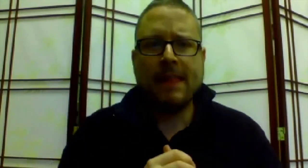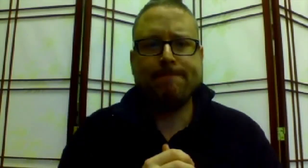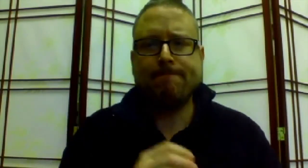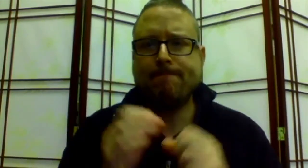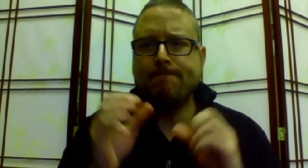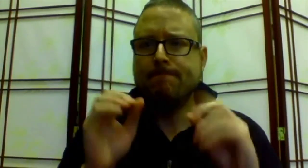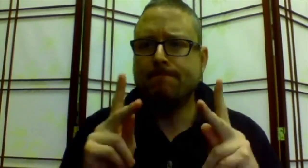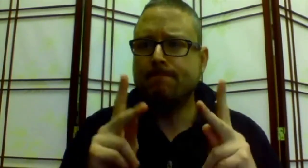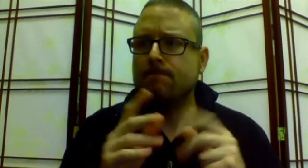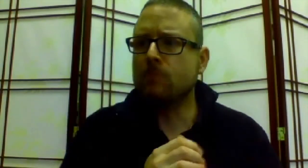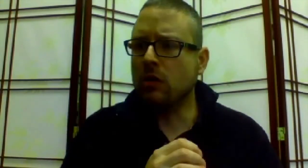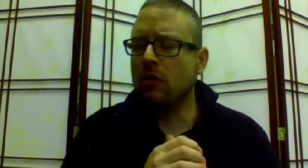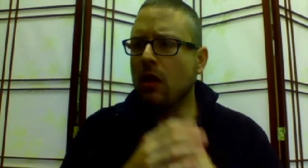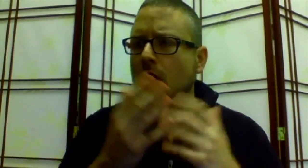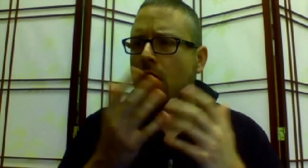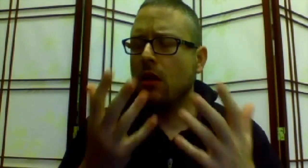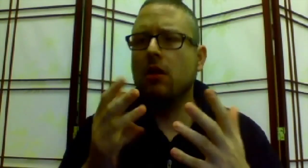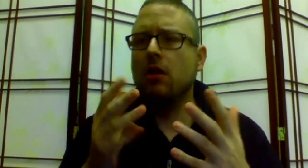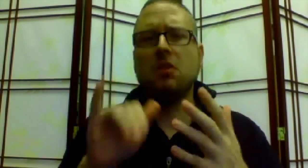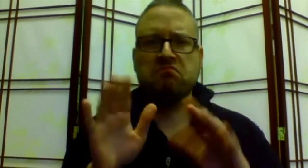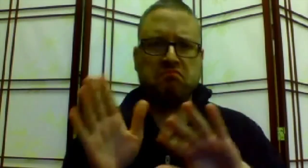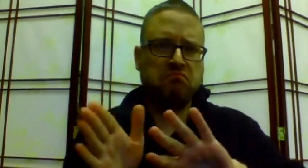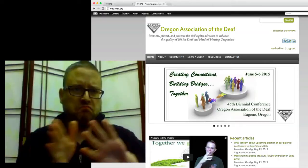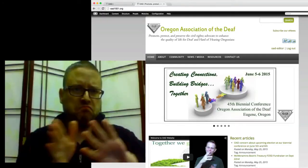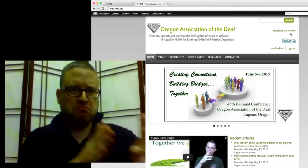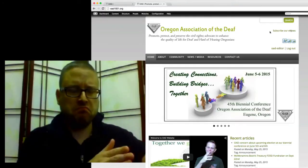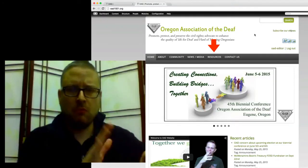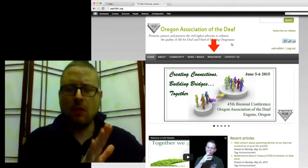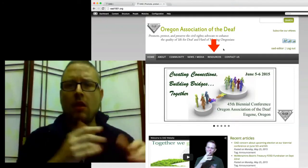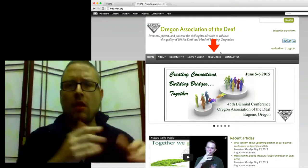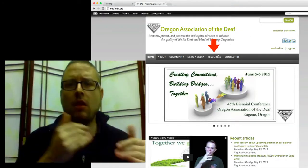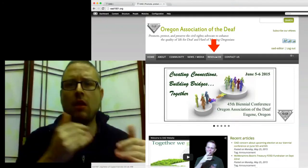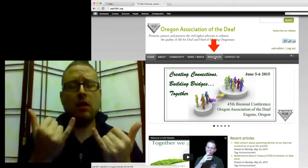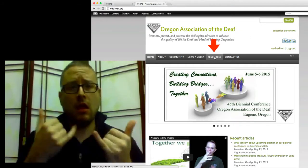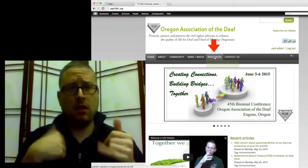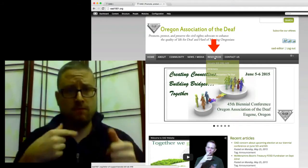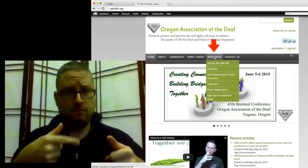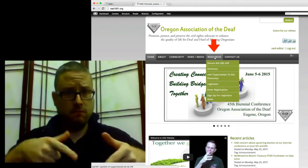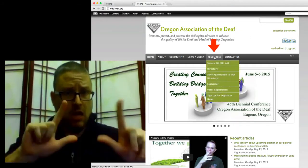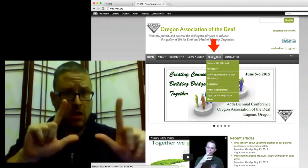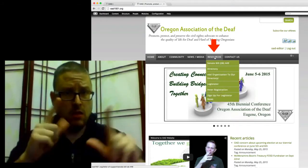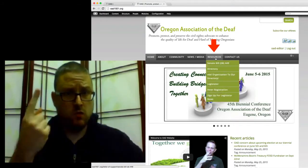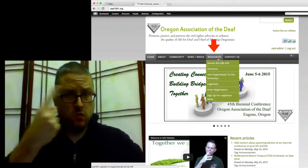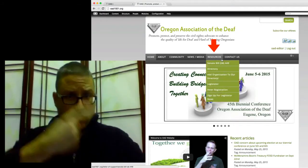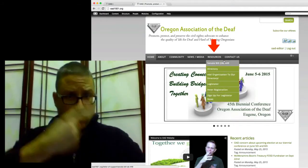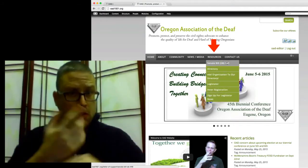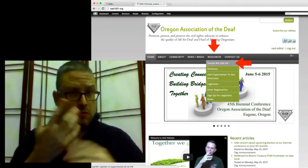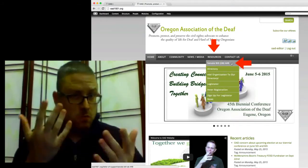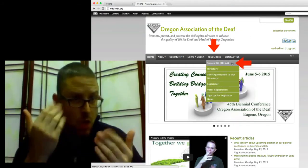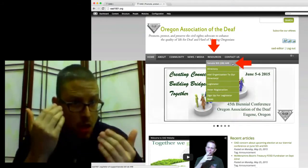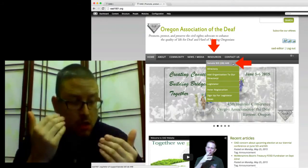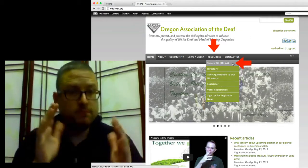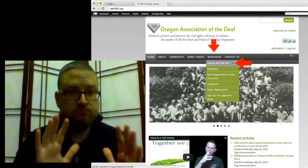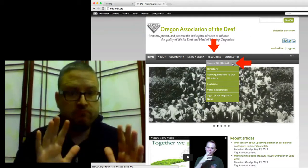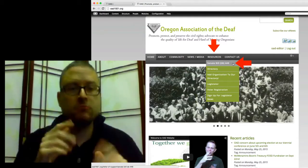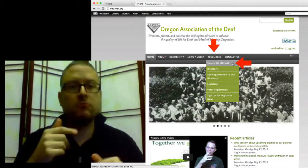Now, I'd like to move on in our vlog today.